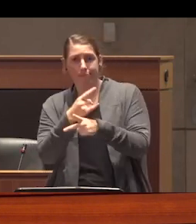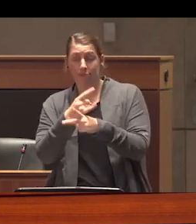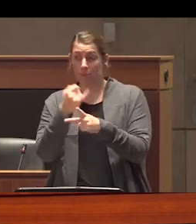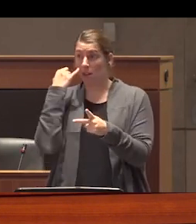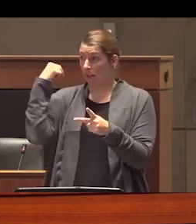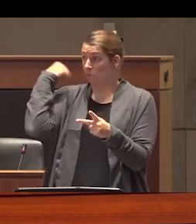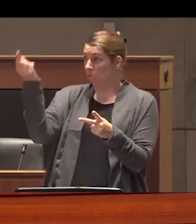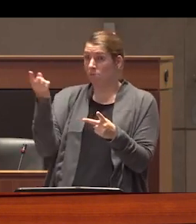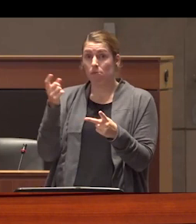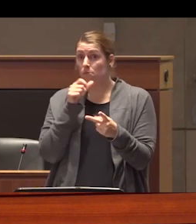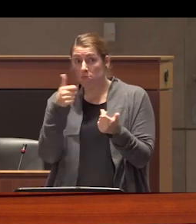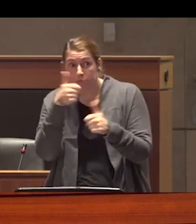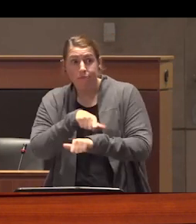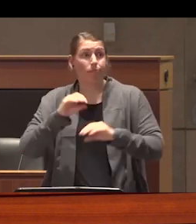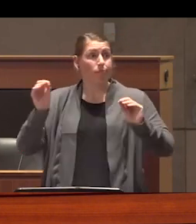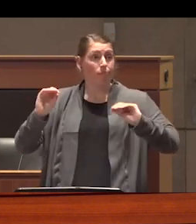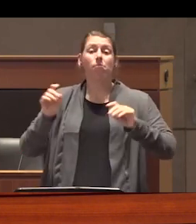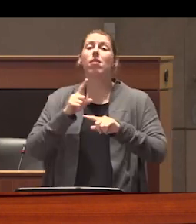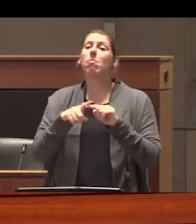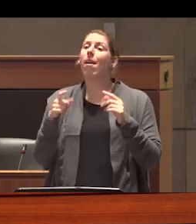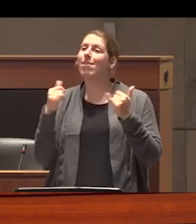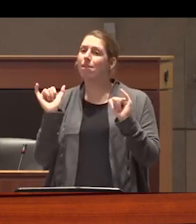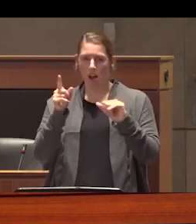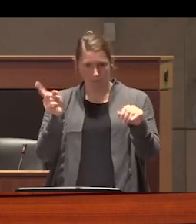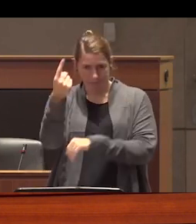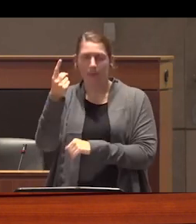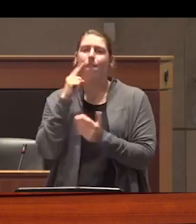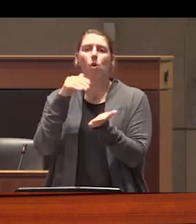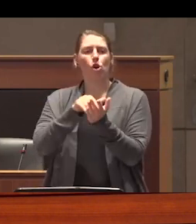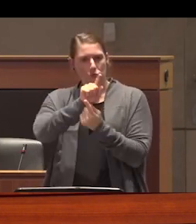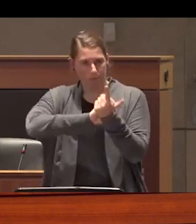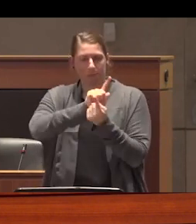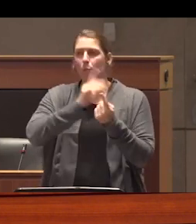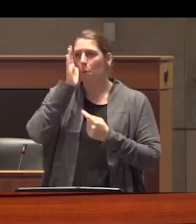the influence at work they are often referred to an independent medical examiner these folks